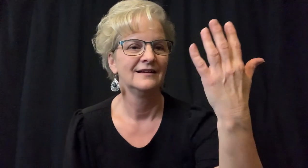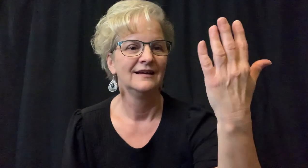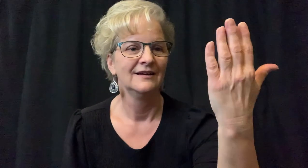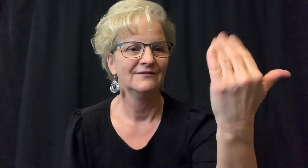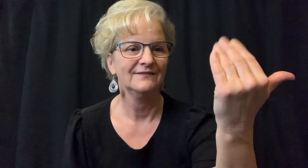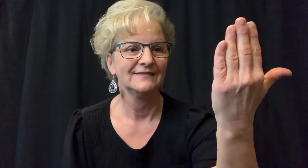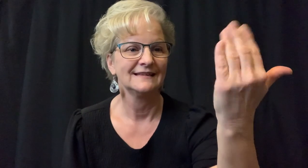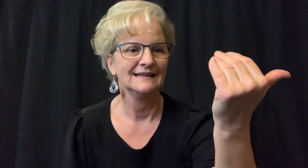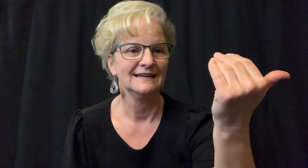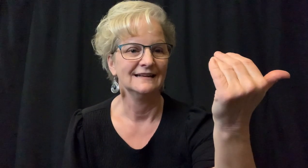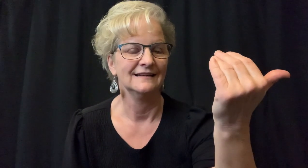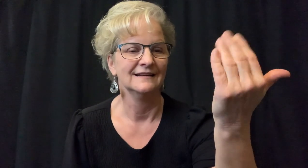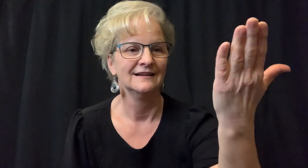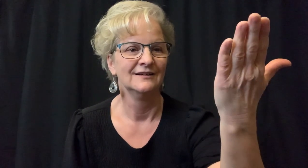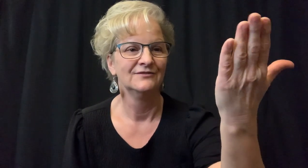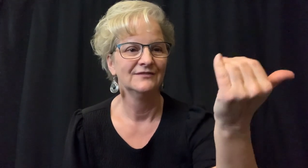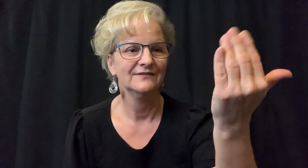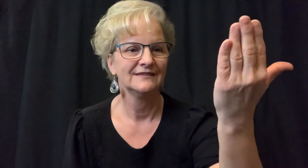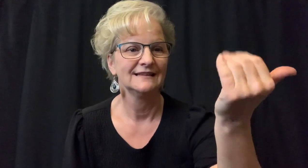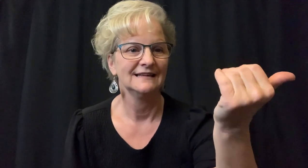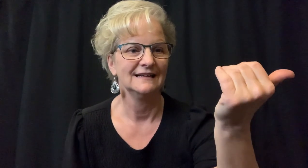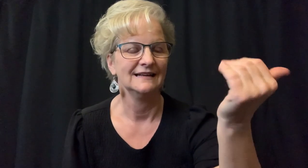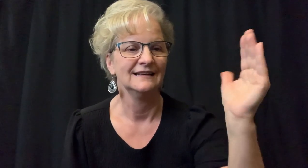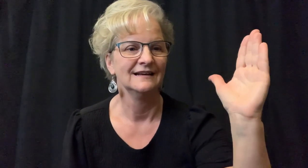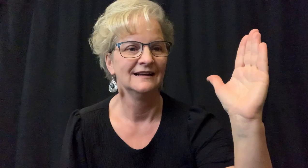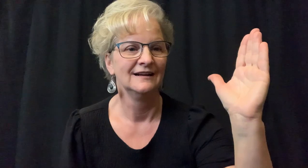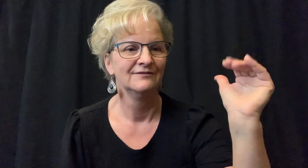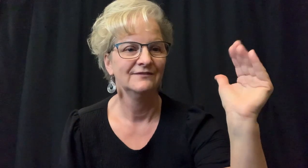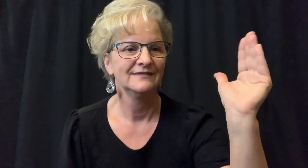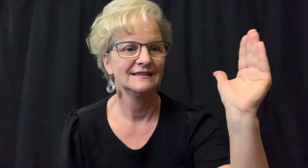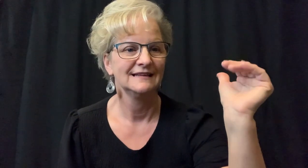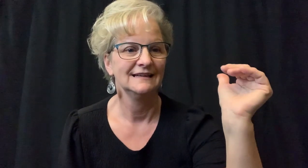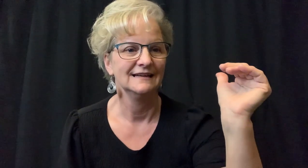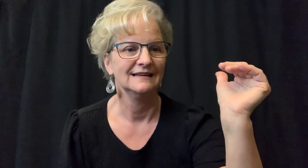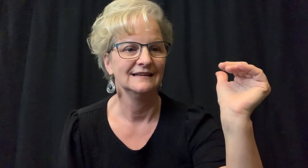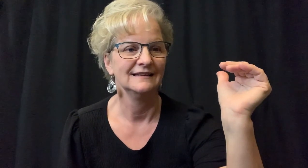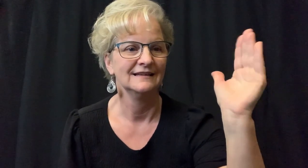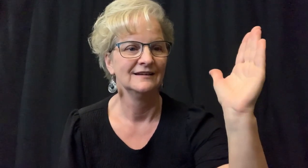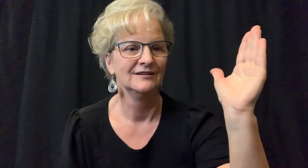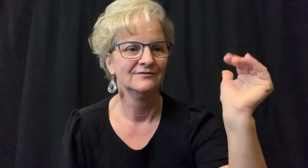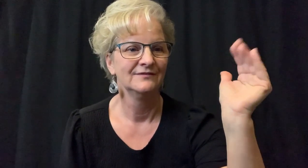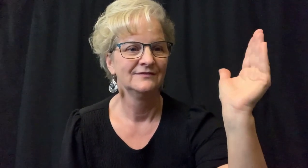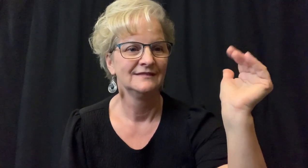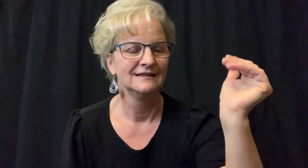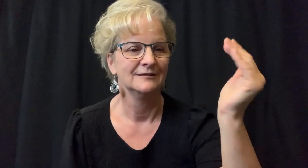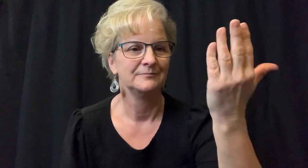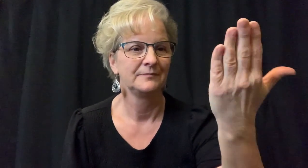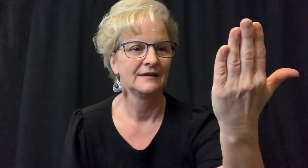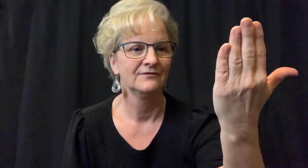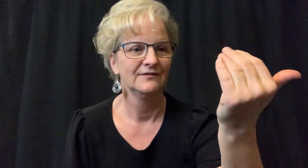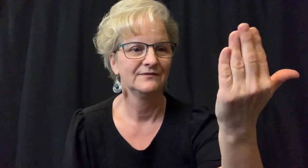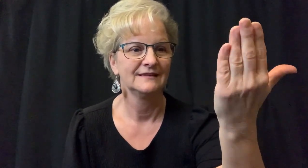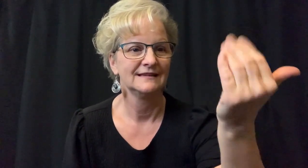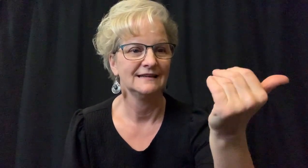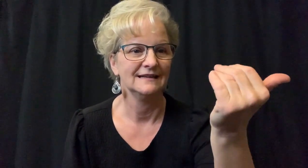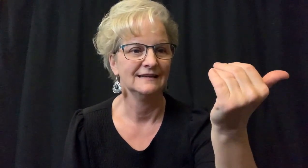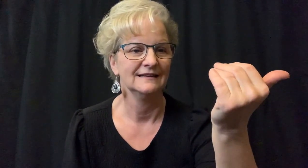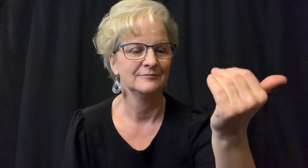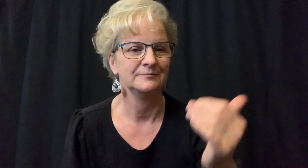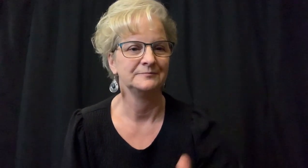Number "fifteen (15)".